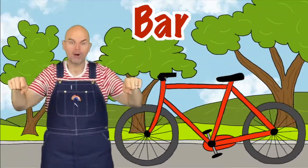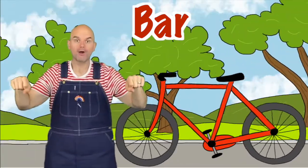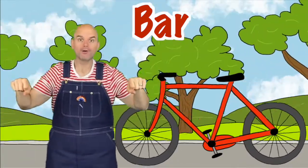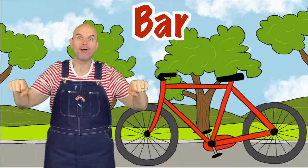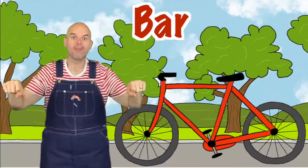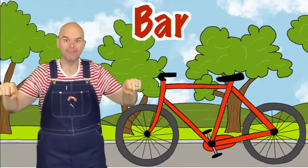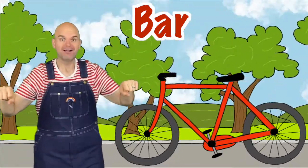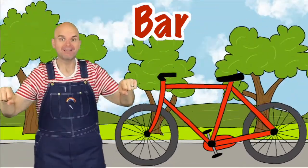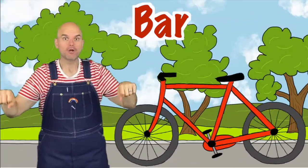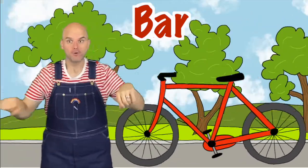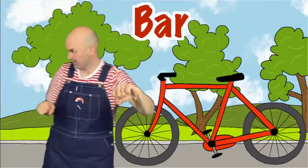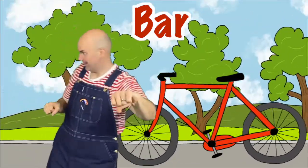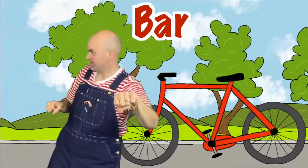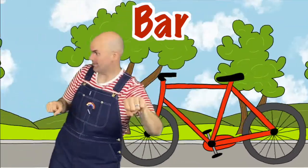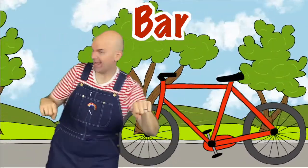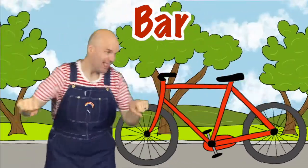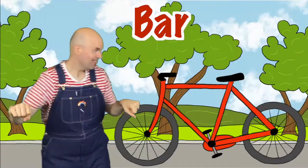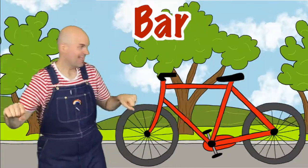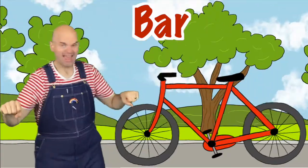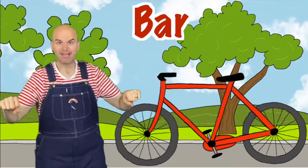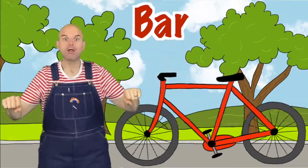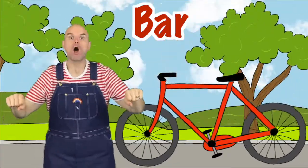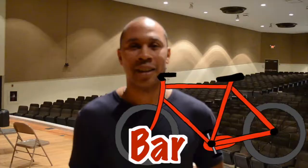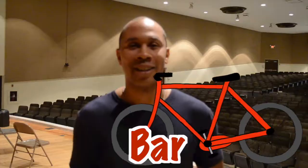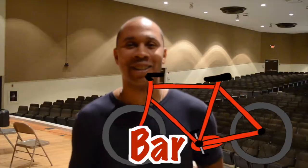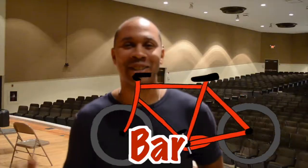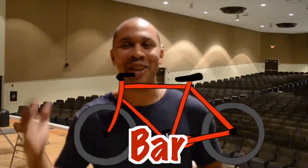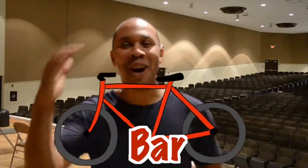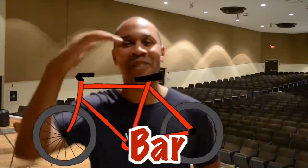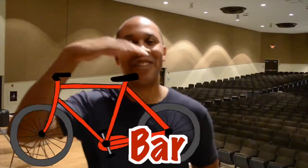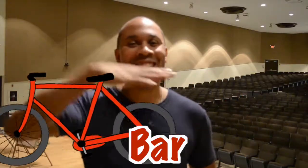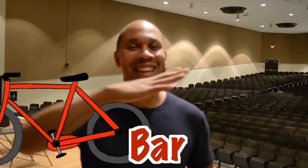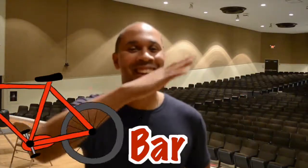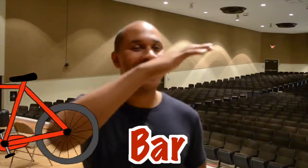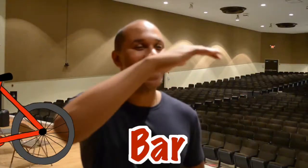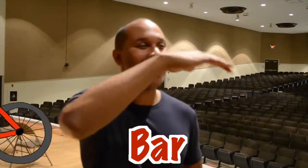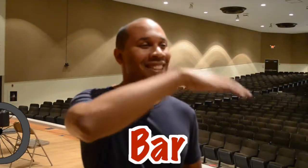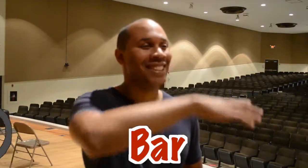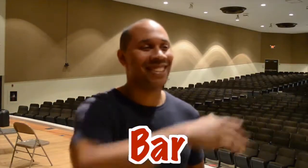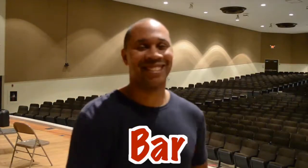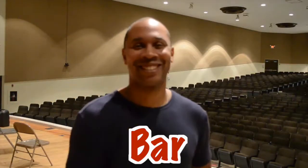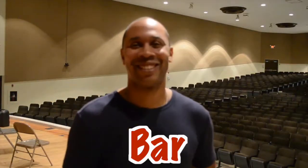The bars on the Bike Go this way and that All through the town